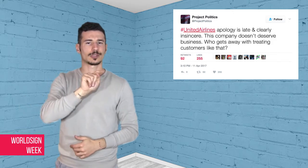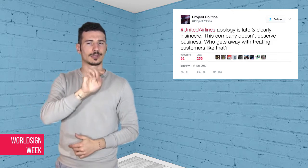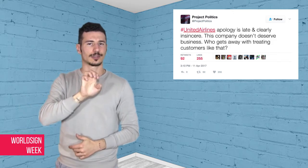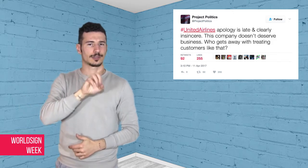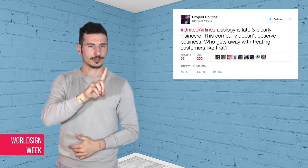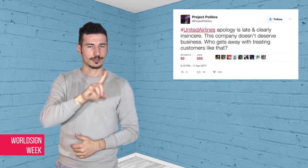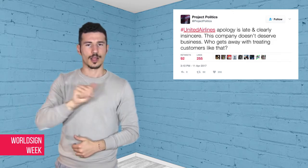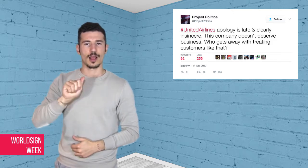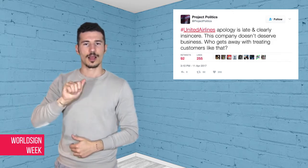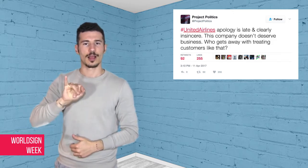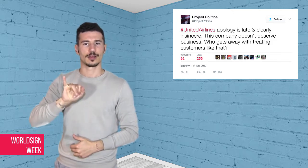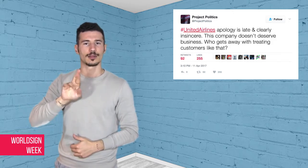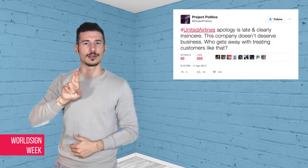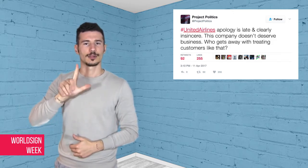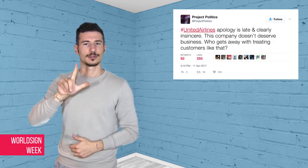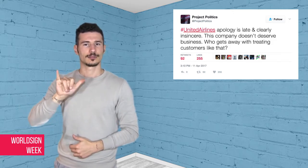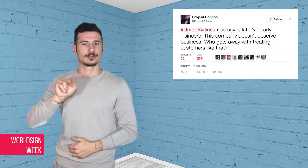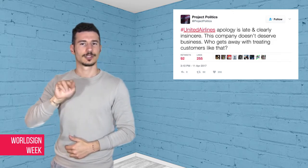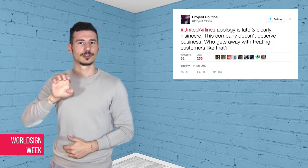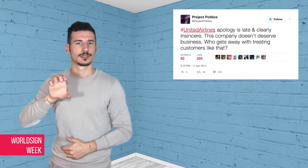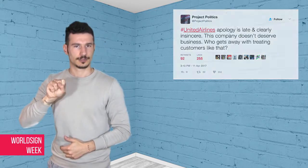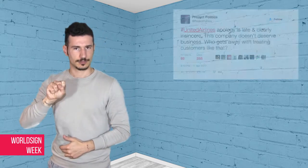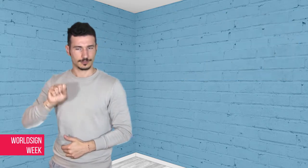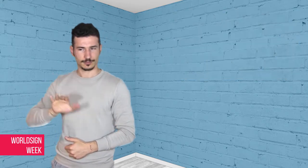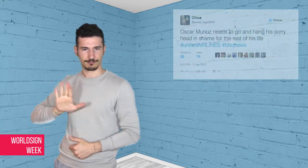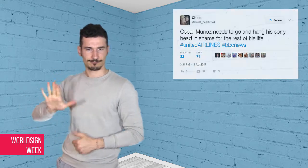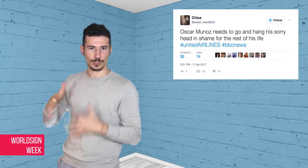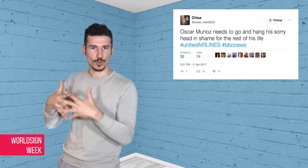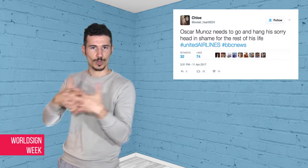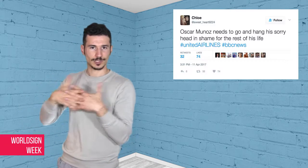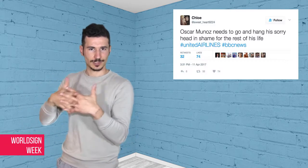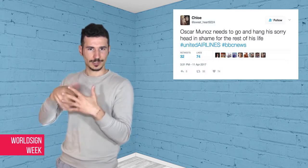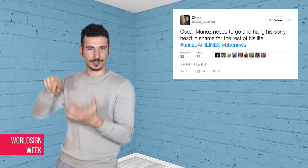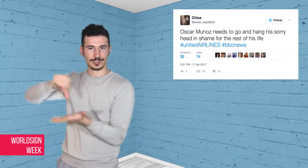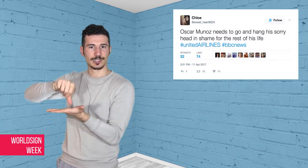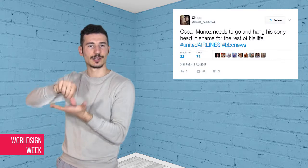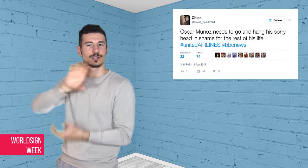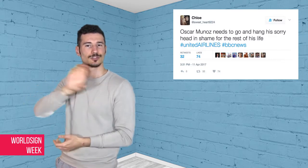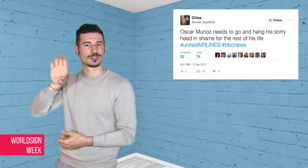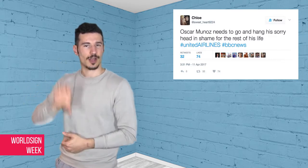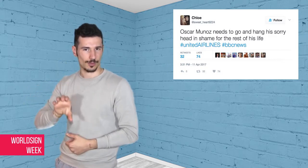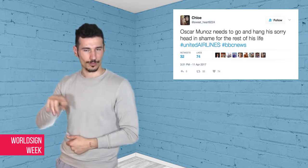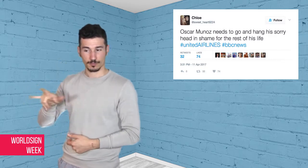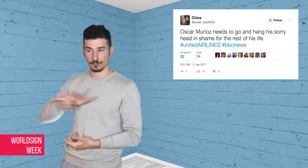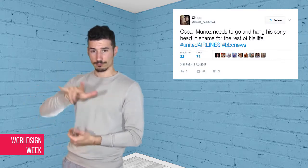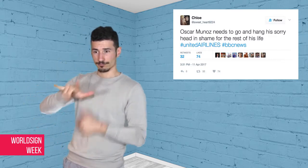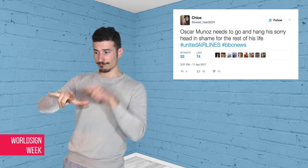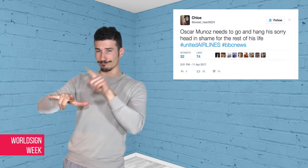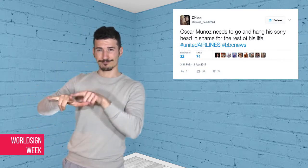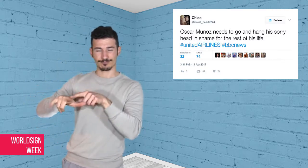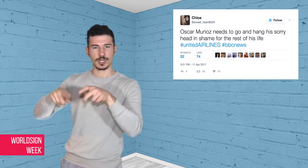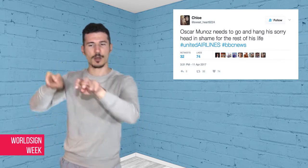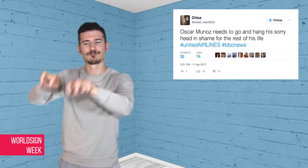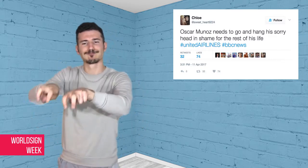of Chicago. The video, which went viral, set social media aflame, sparking